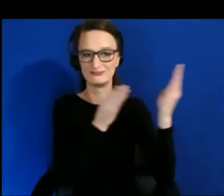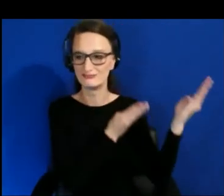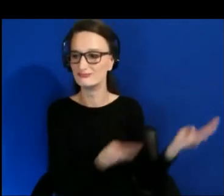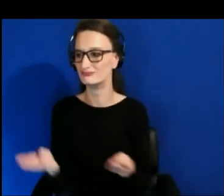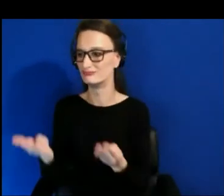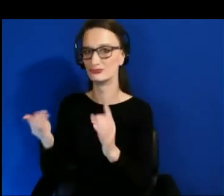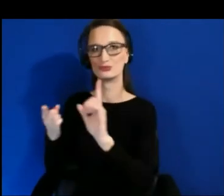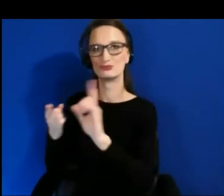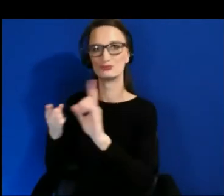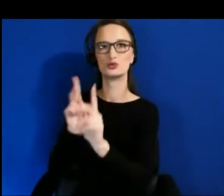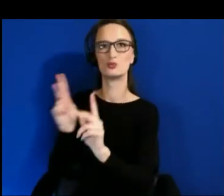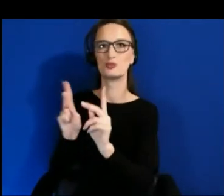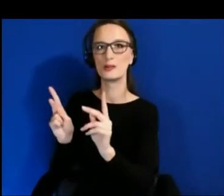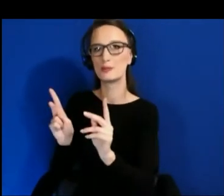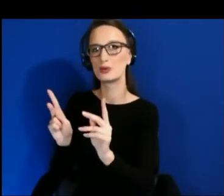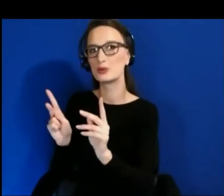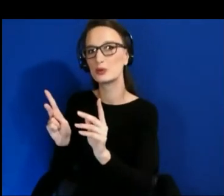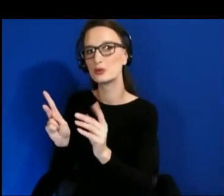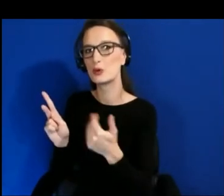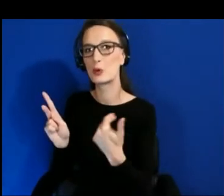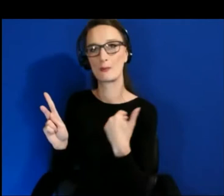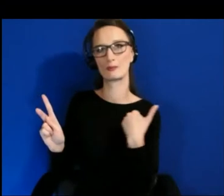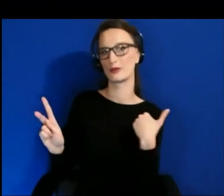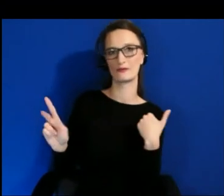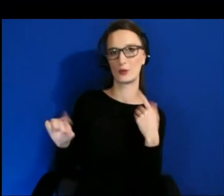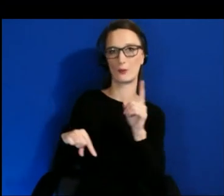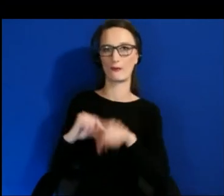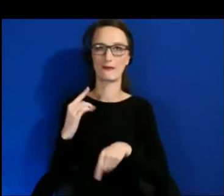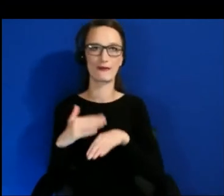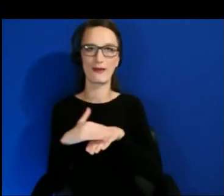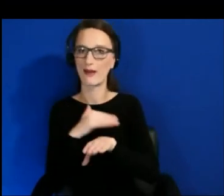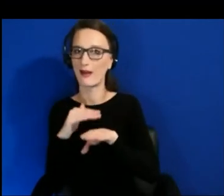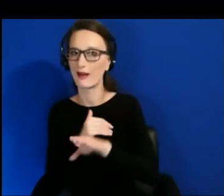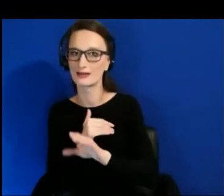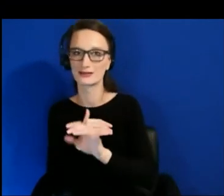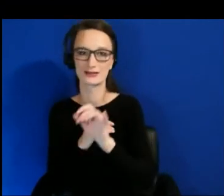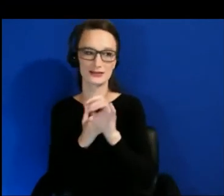able to access these lived experiences.